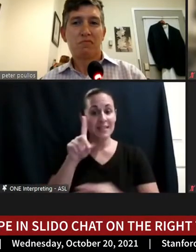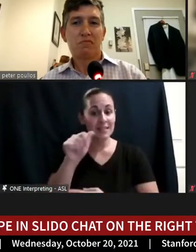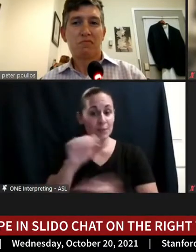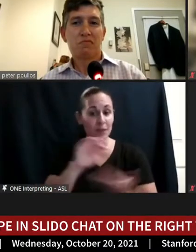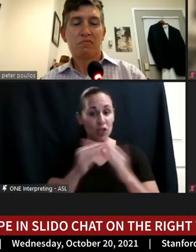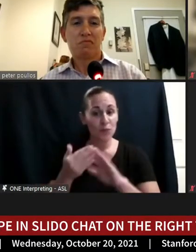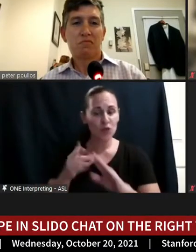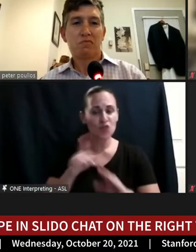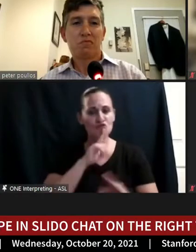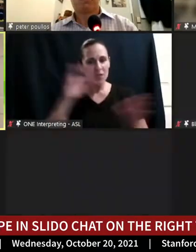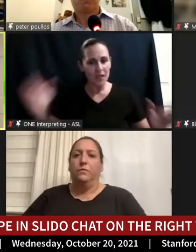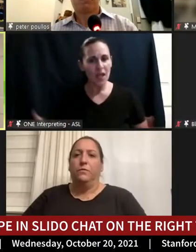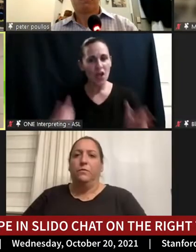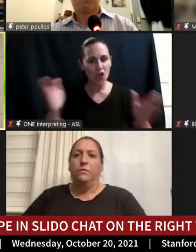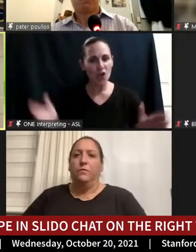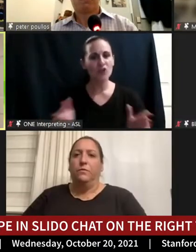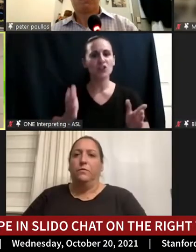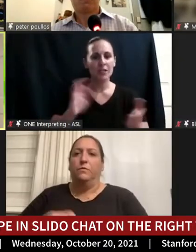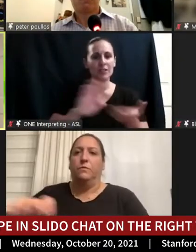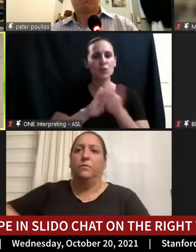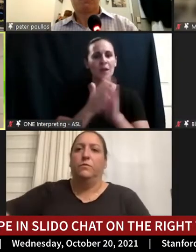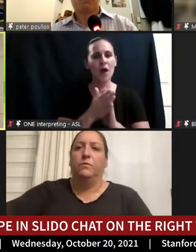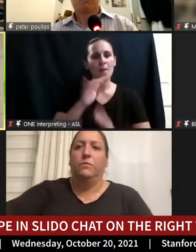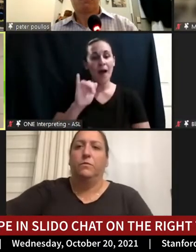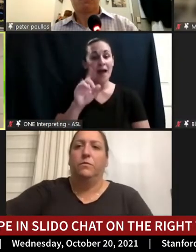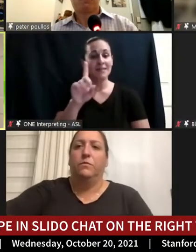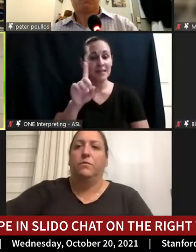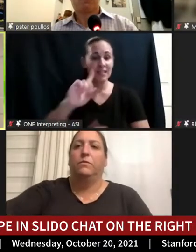identity 1st language, I very much respect that as well. But I think at the end of the day